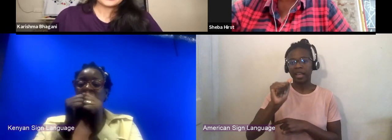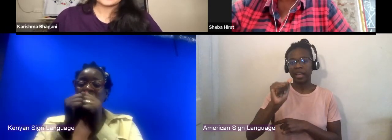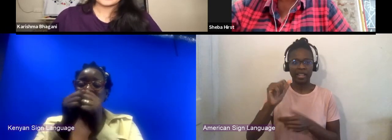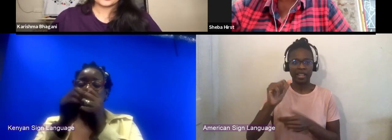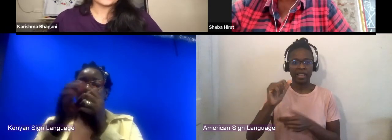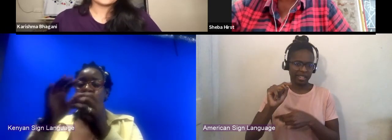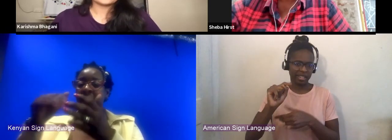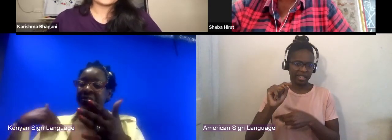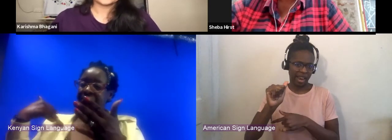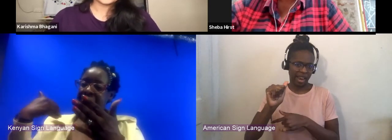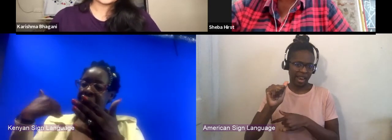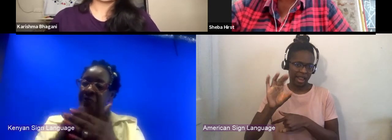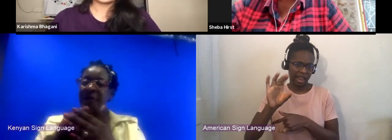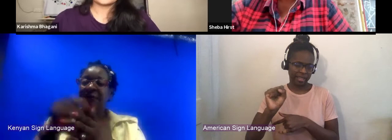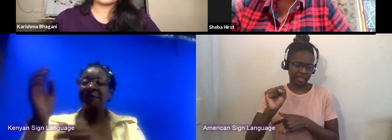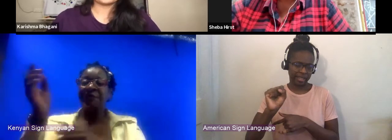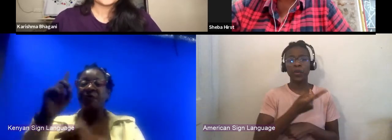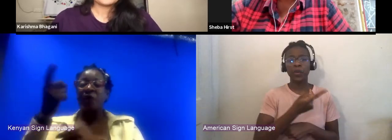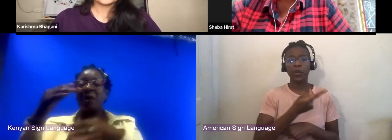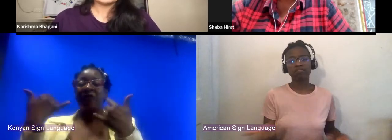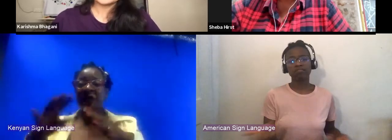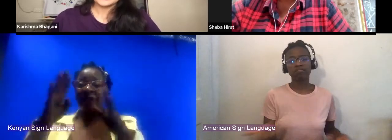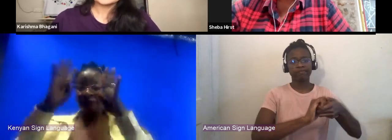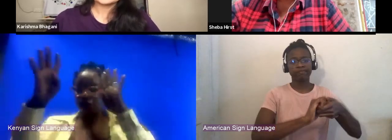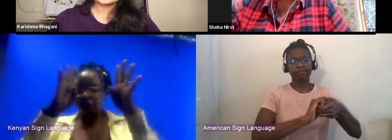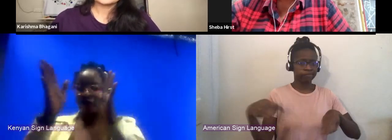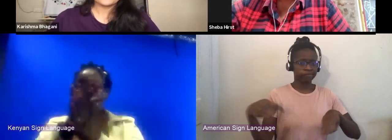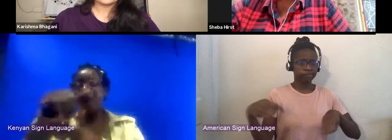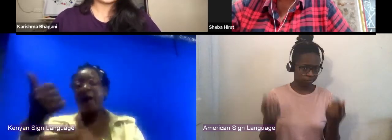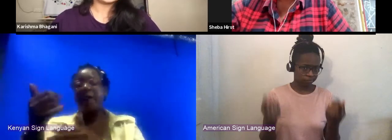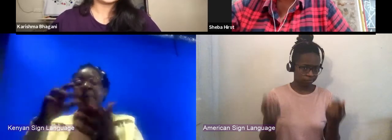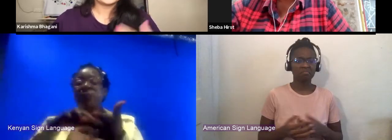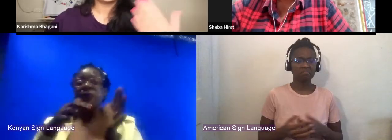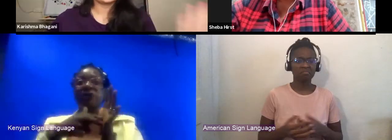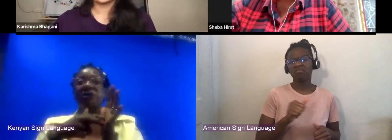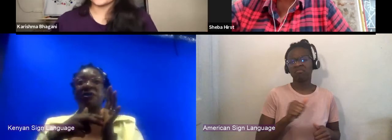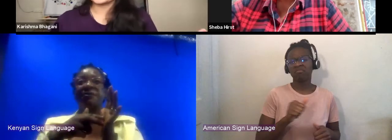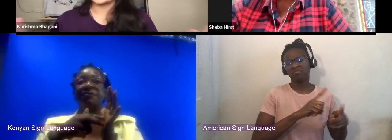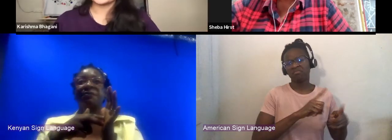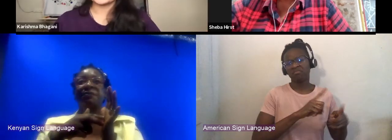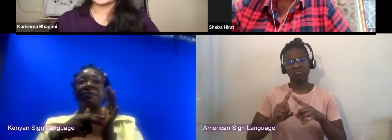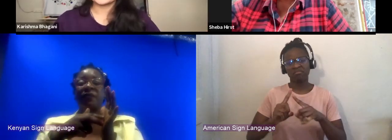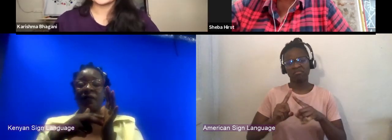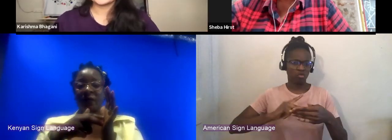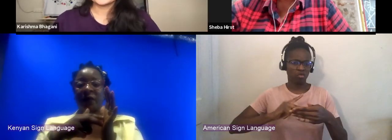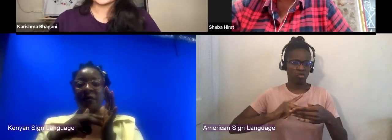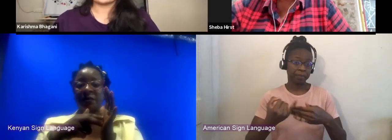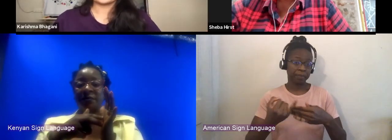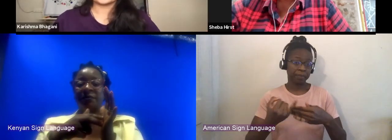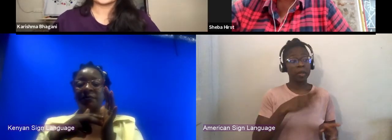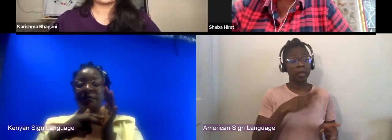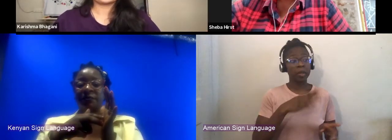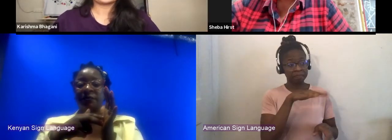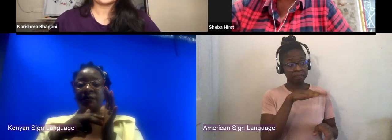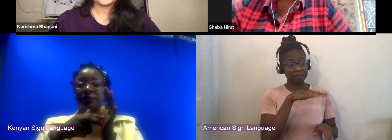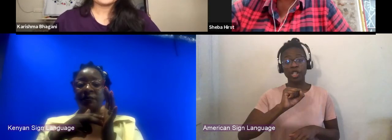and a lot of other projects but Sheba tell us for our audiences tell us how you got into this field.